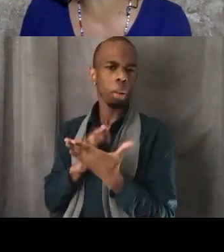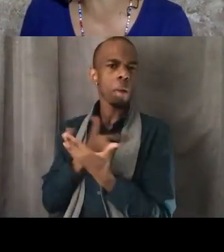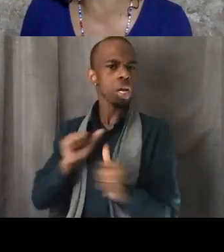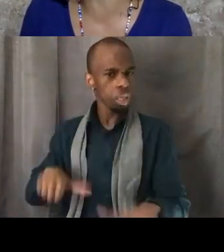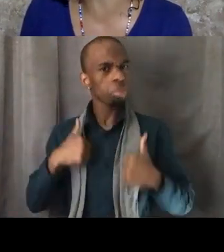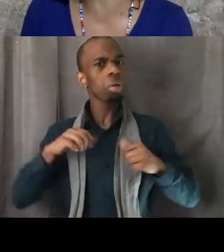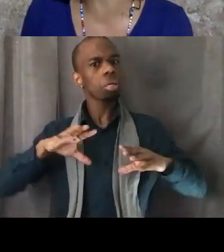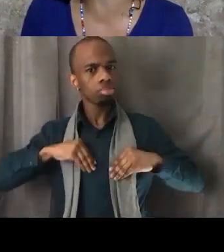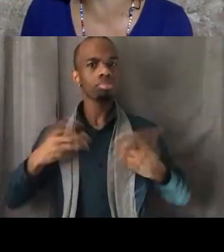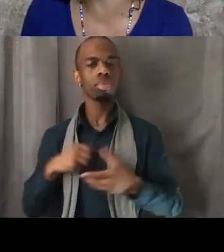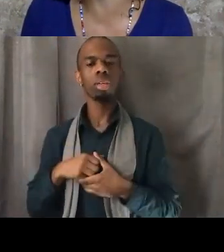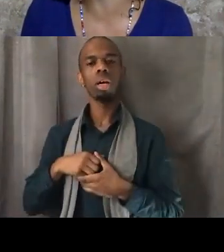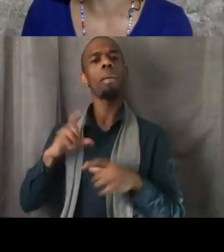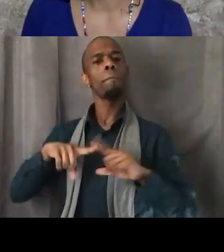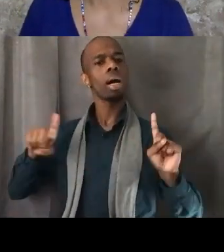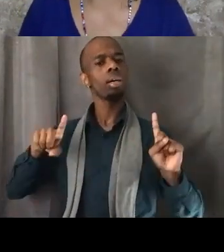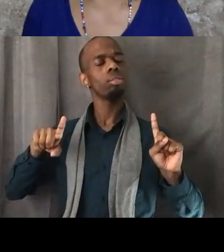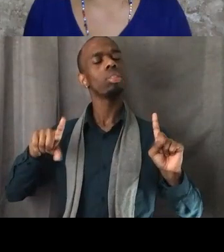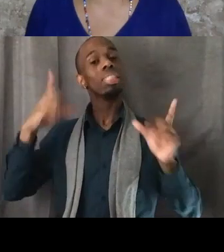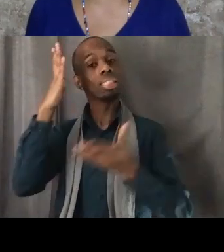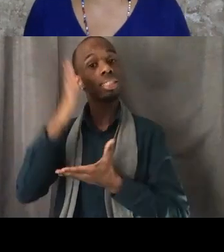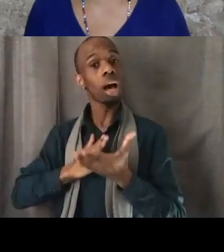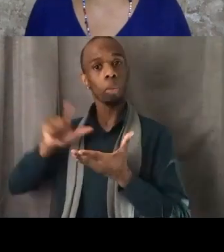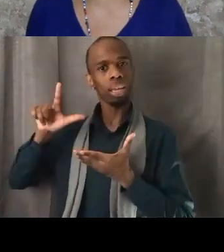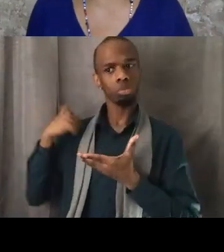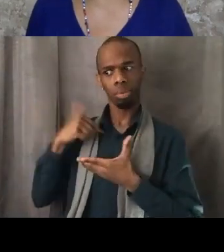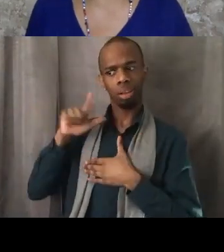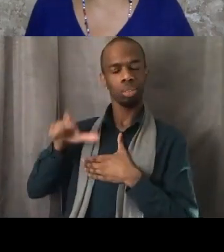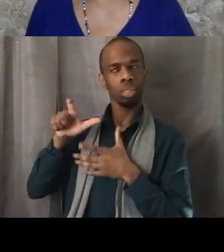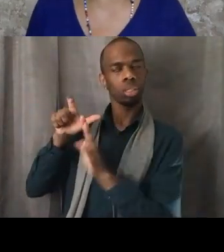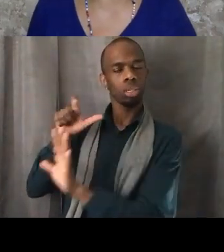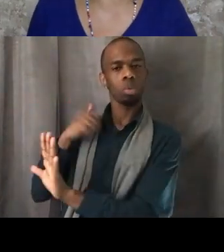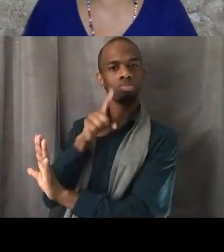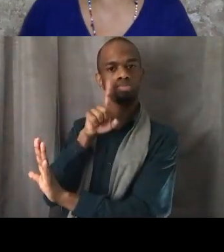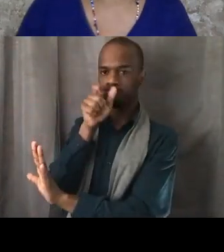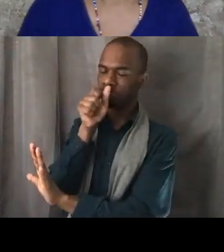in this moment with urgency? And so I think that those are the things that we have to ponder,